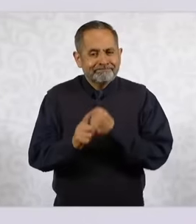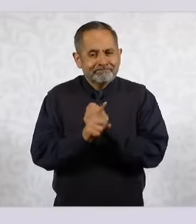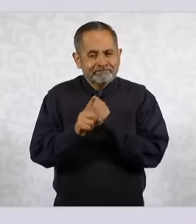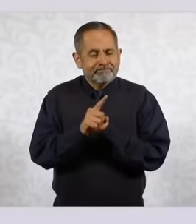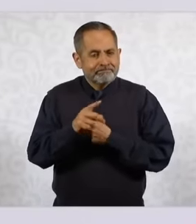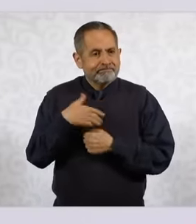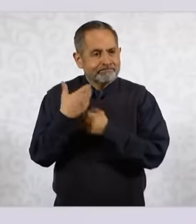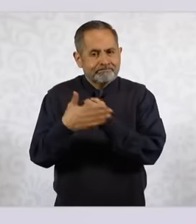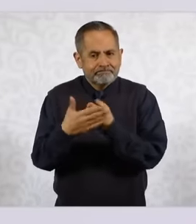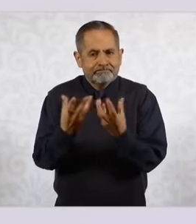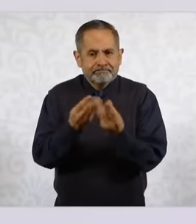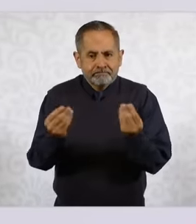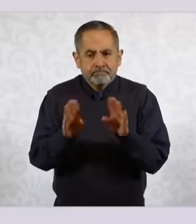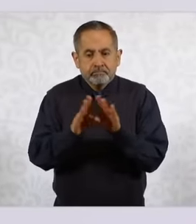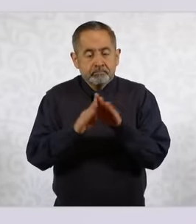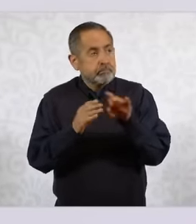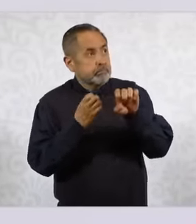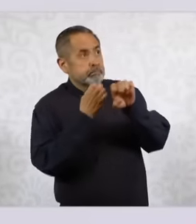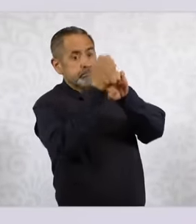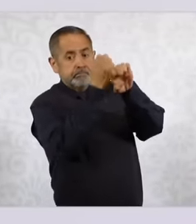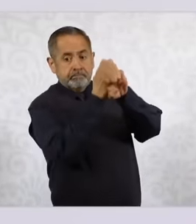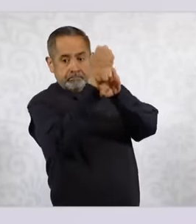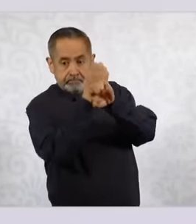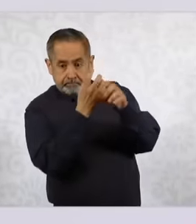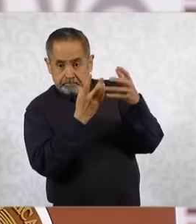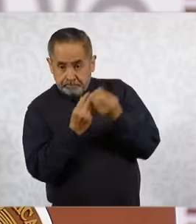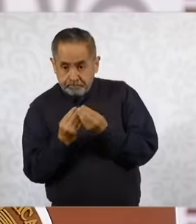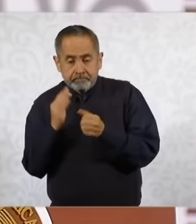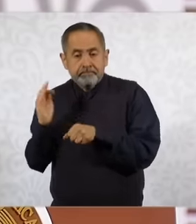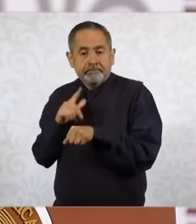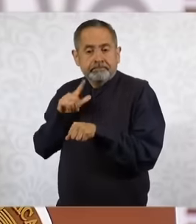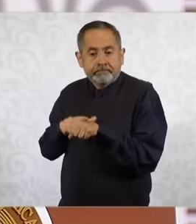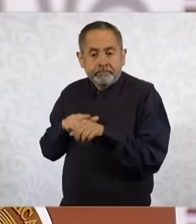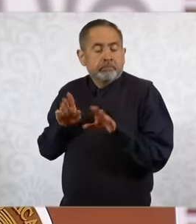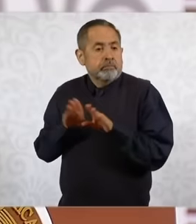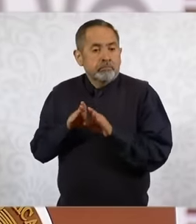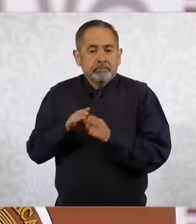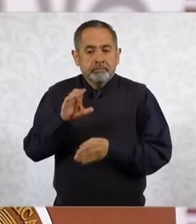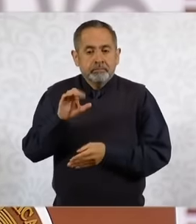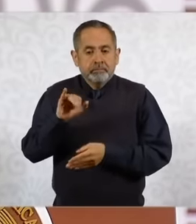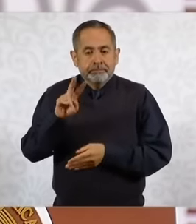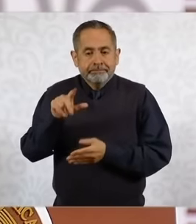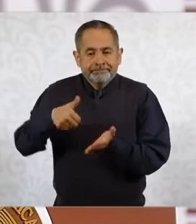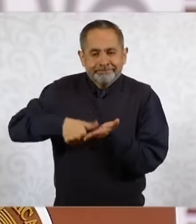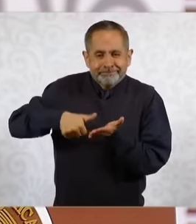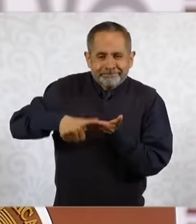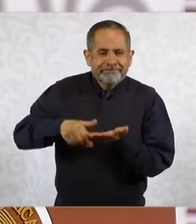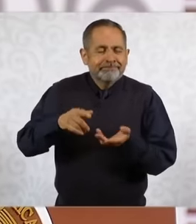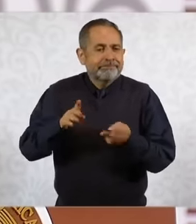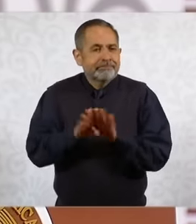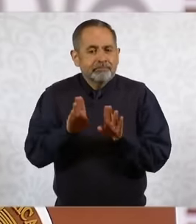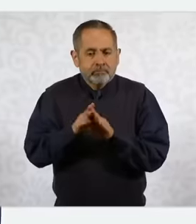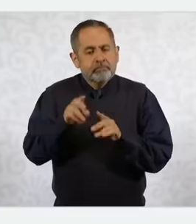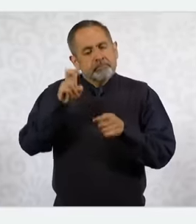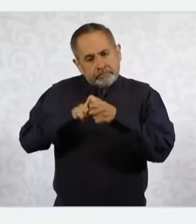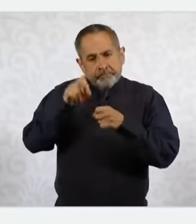all the states of the republic, their civil registries and other services that they provide so that